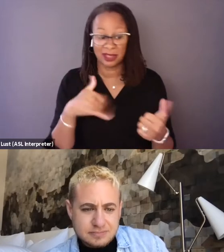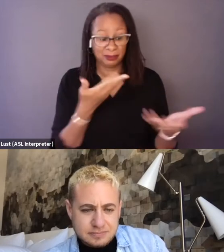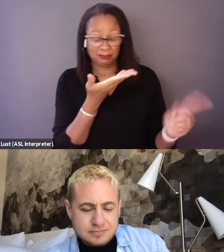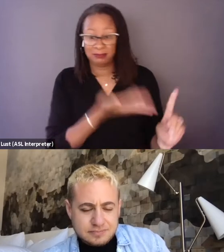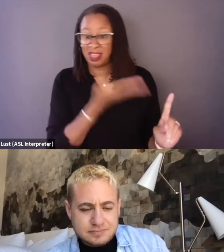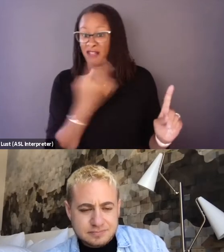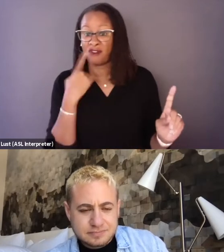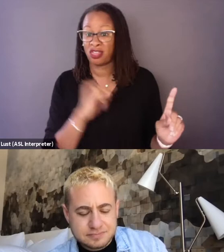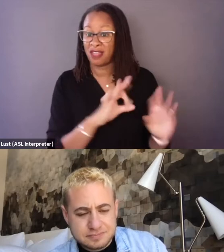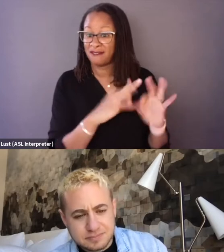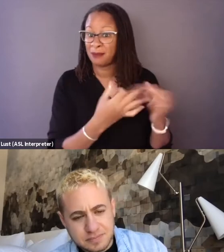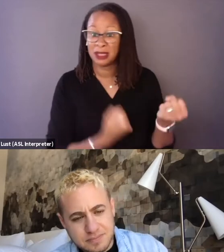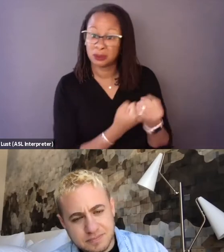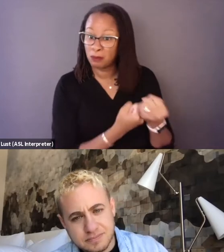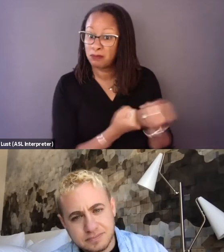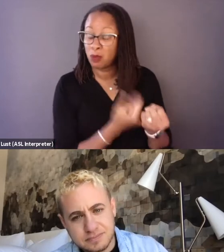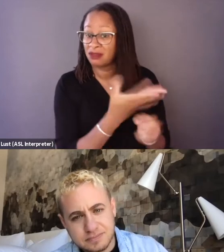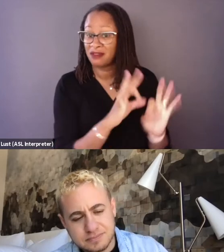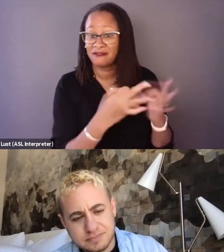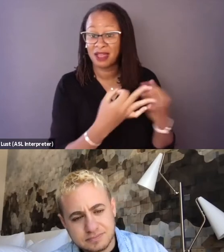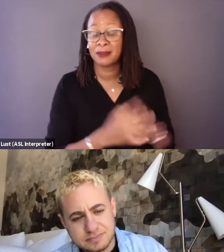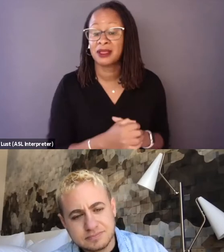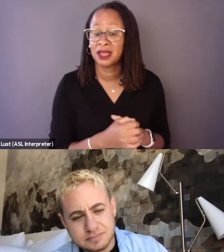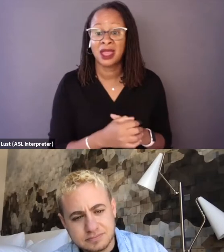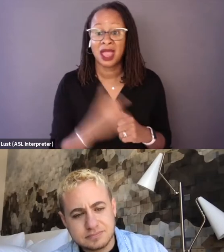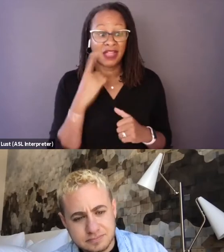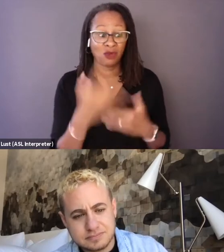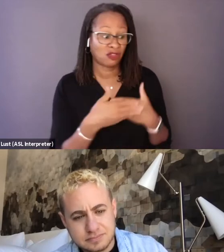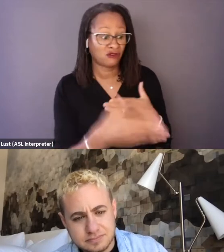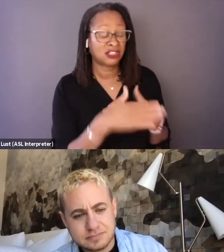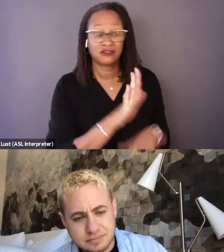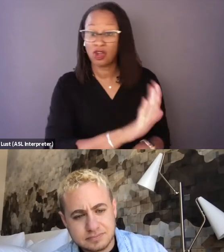and be there for the rest of her life with love and support.